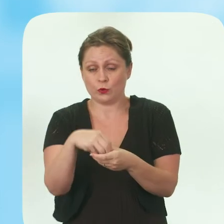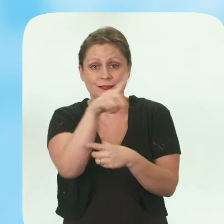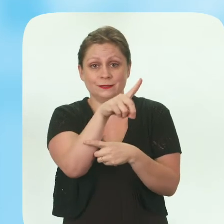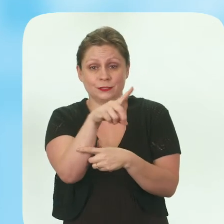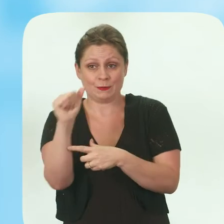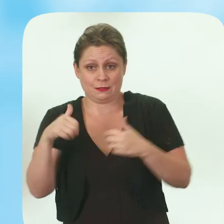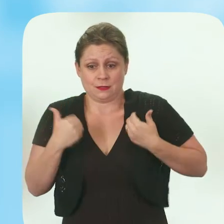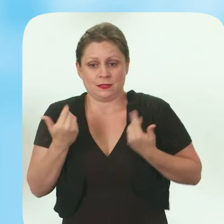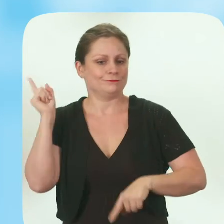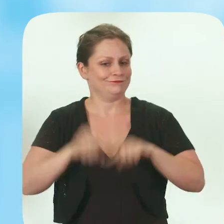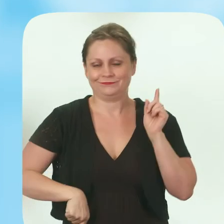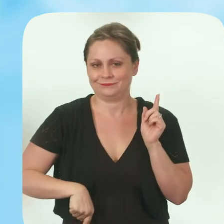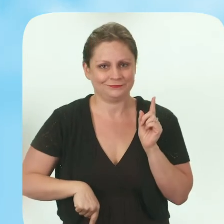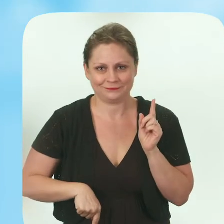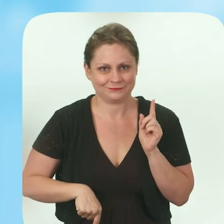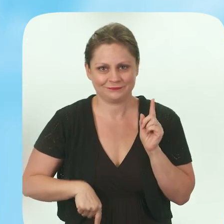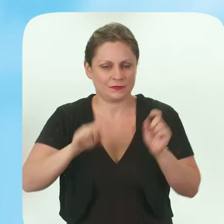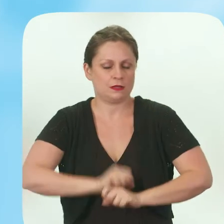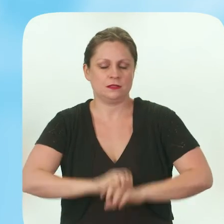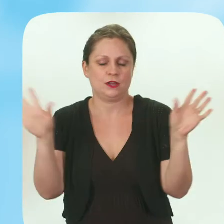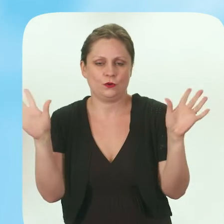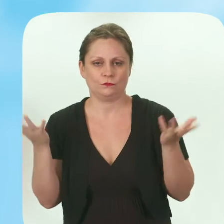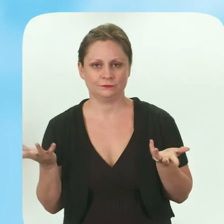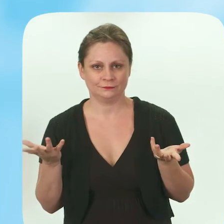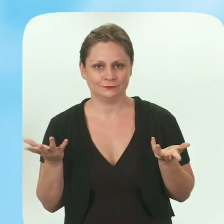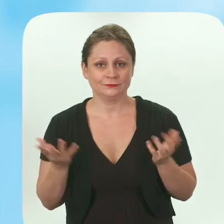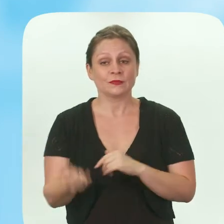without including the voice of young people with disabilities. It's a no-brainer.